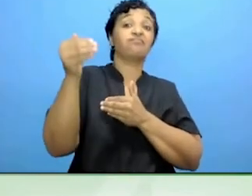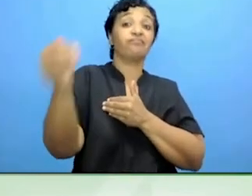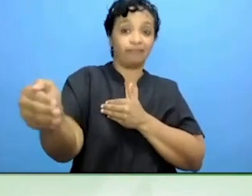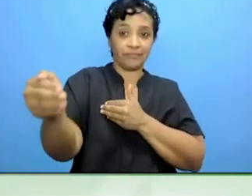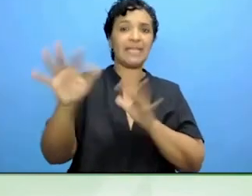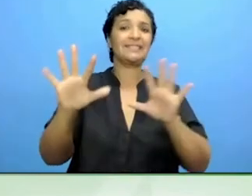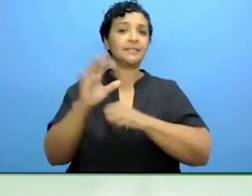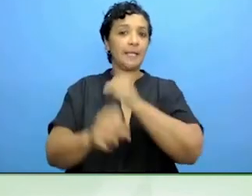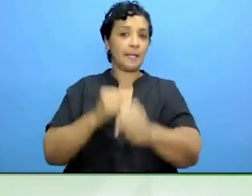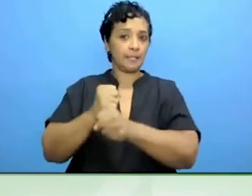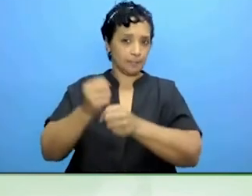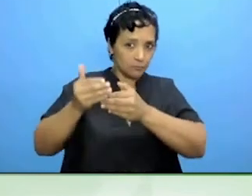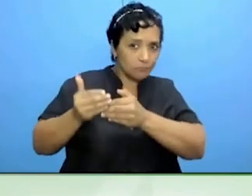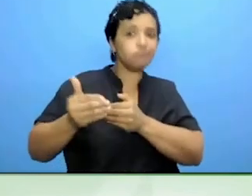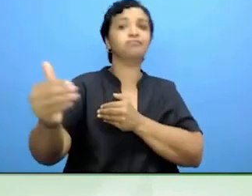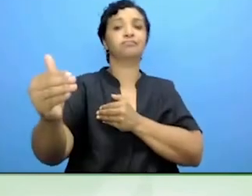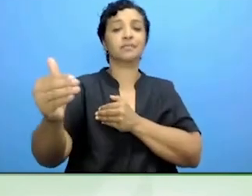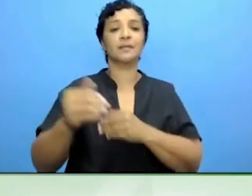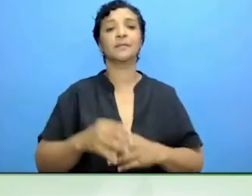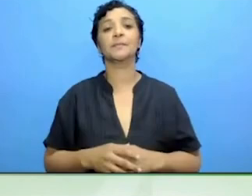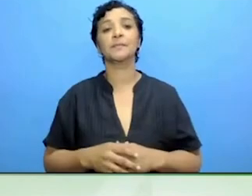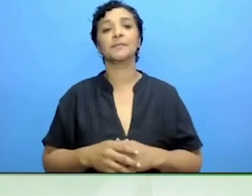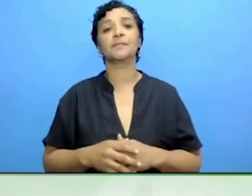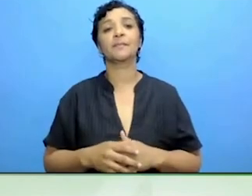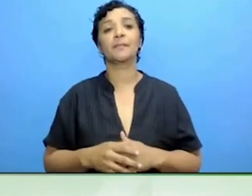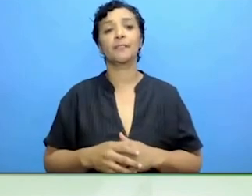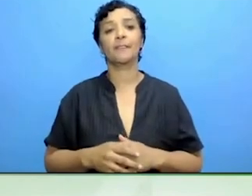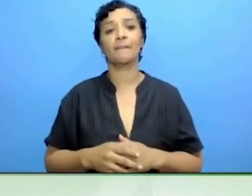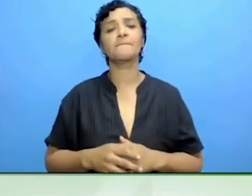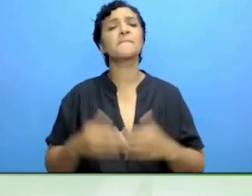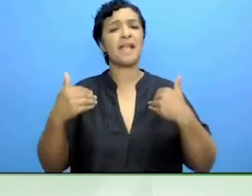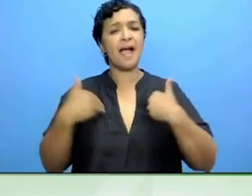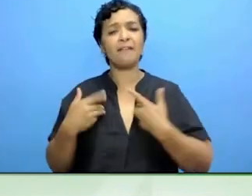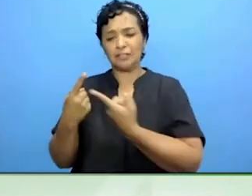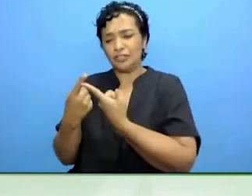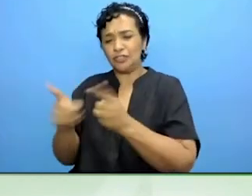And that has a number of initiatives, some of which include